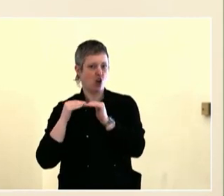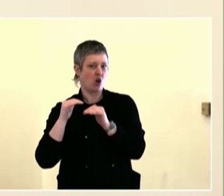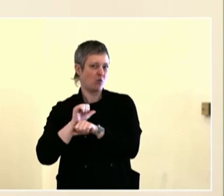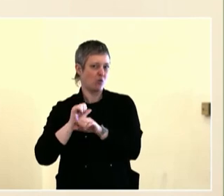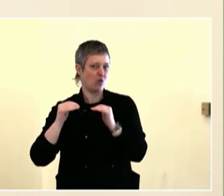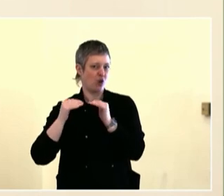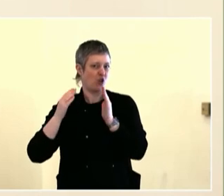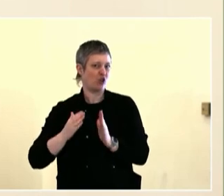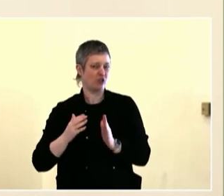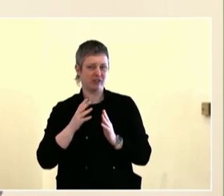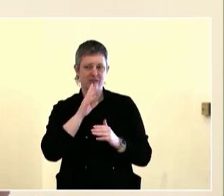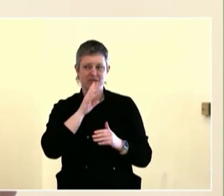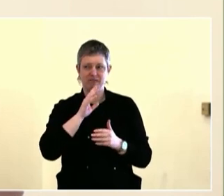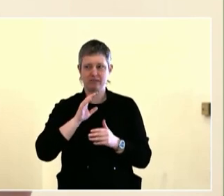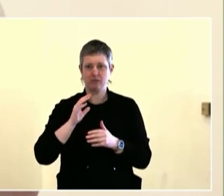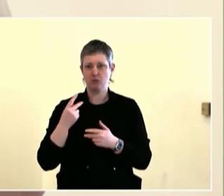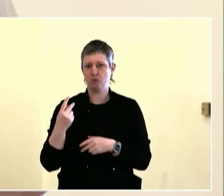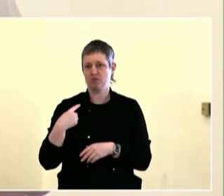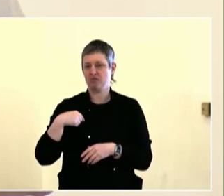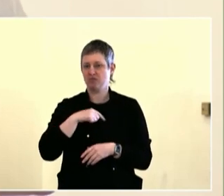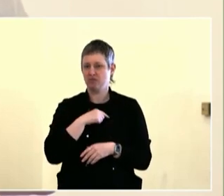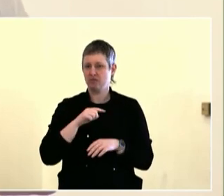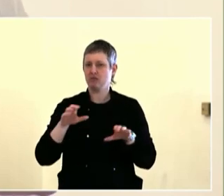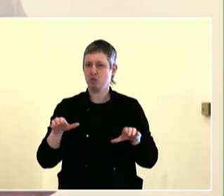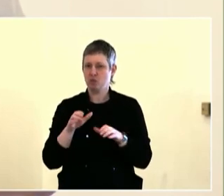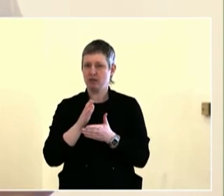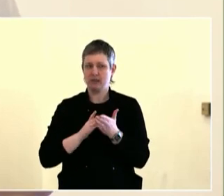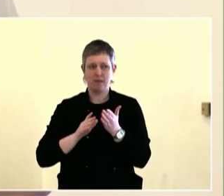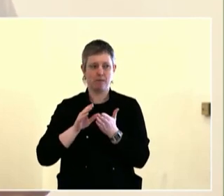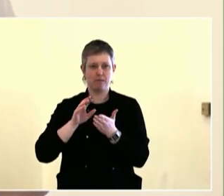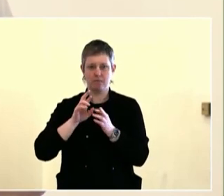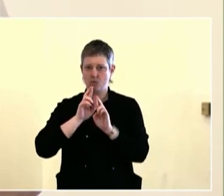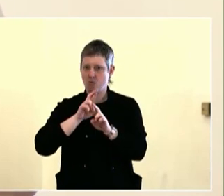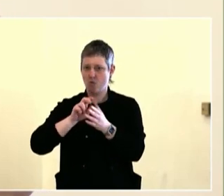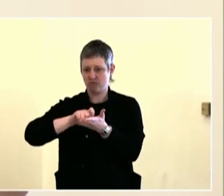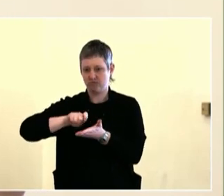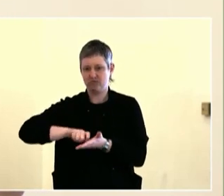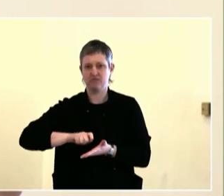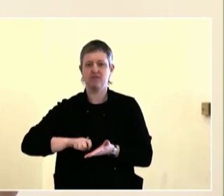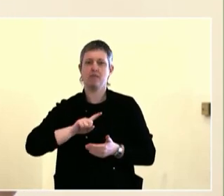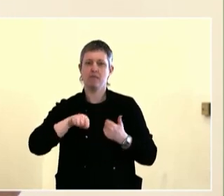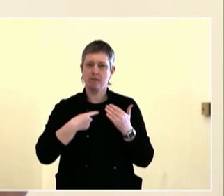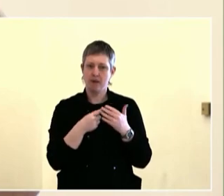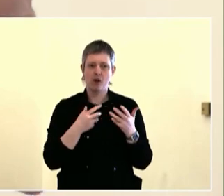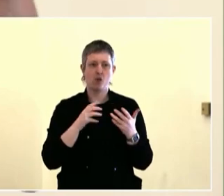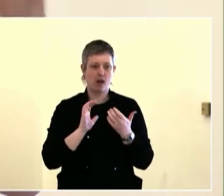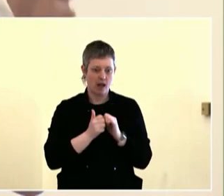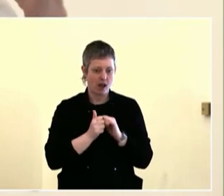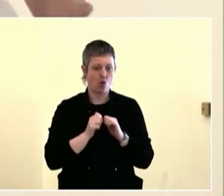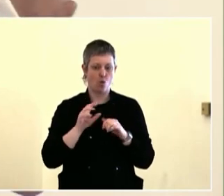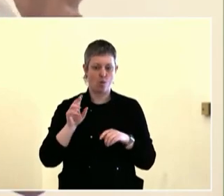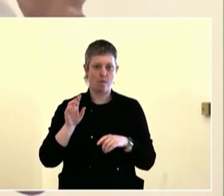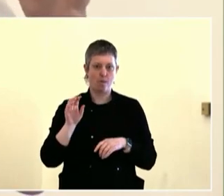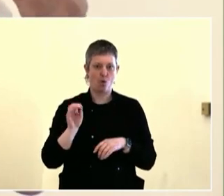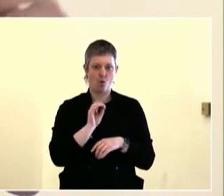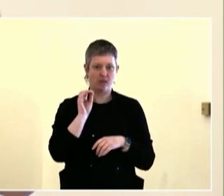senior citizens are getting pushed out of the some of the processes, and we're seeing a lot of things for youth. And I'm going to let her